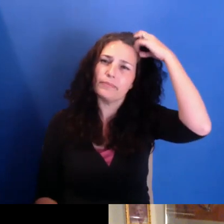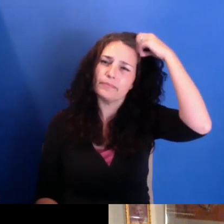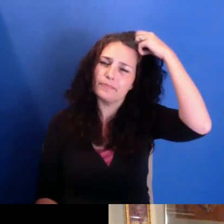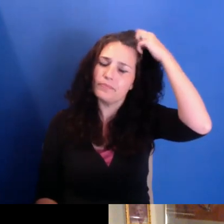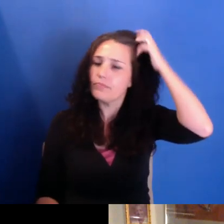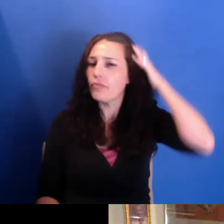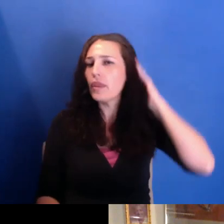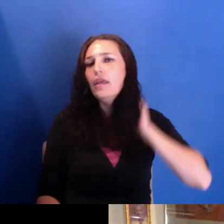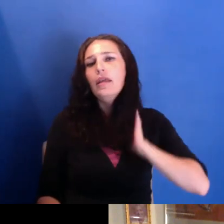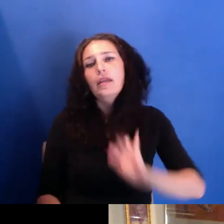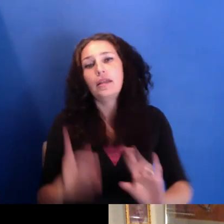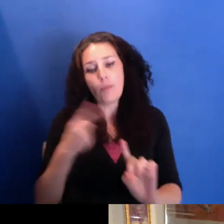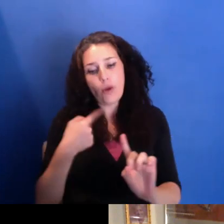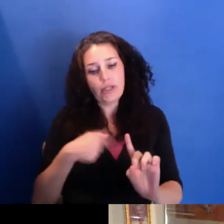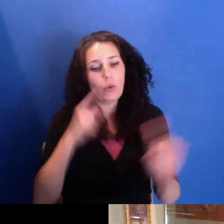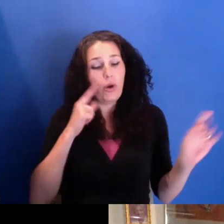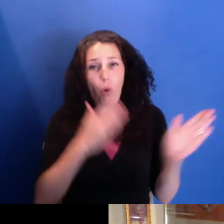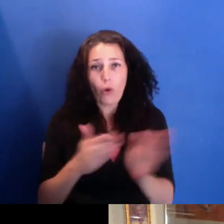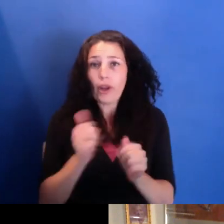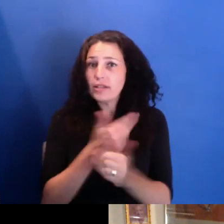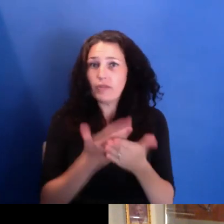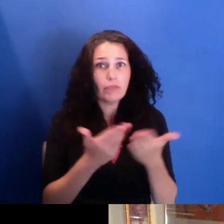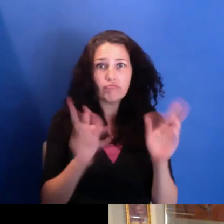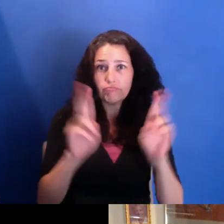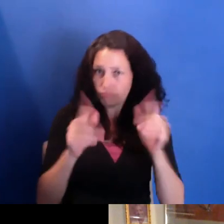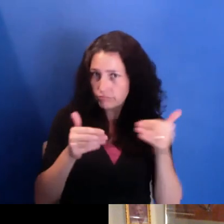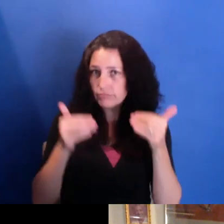And then we're also-- we began-- we've been doing these community